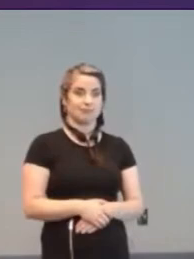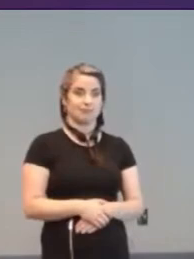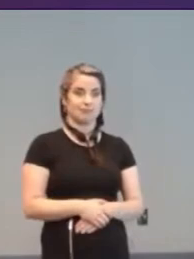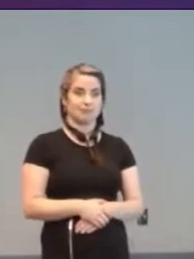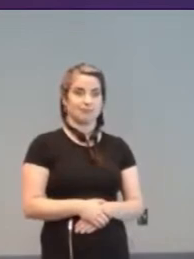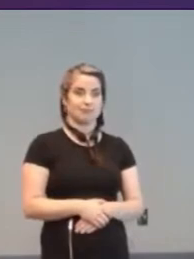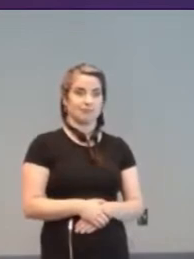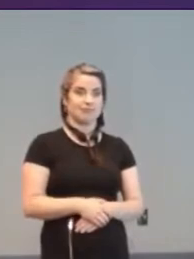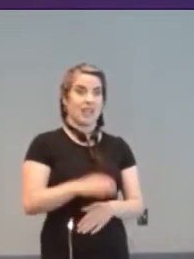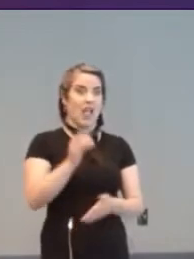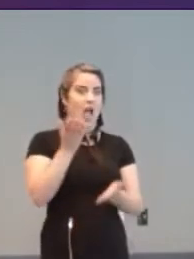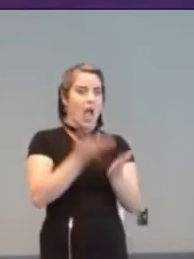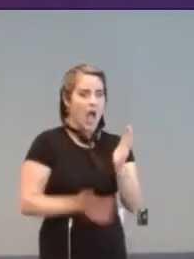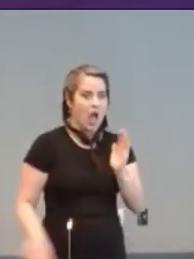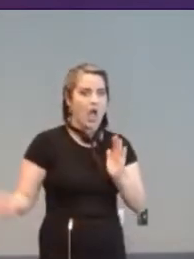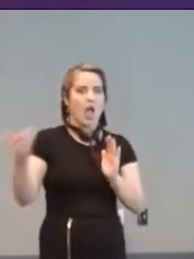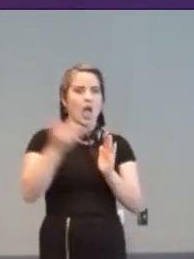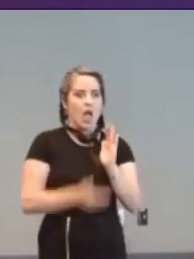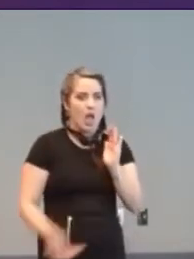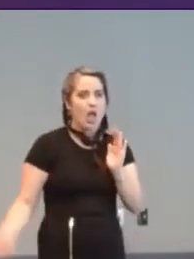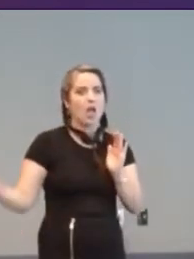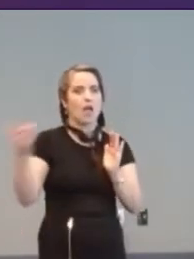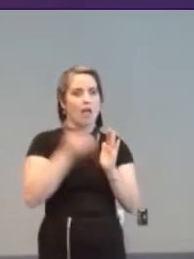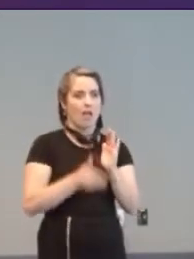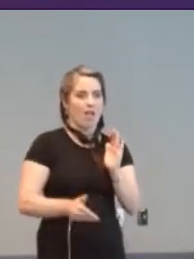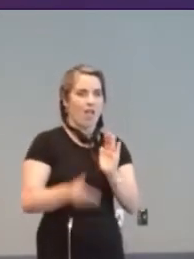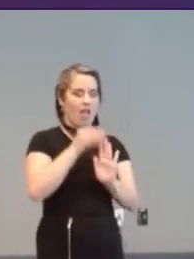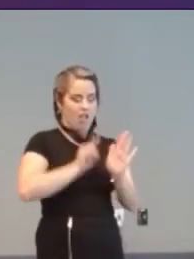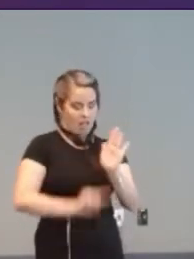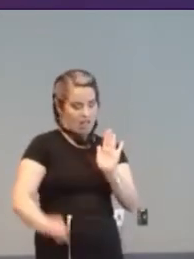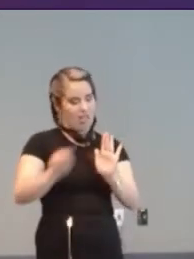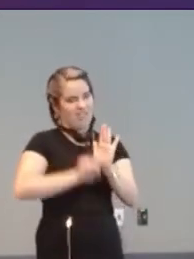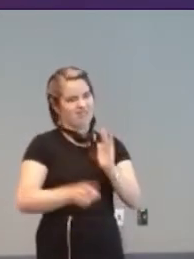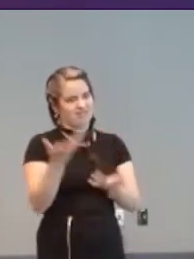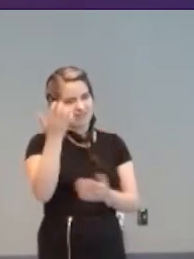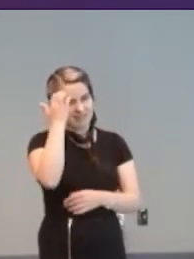Having that repeatedly is is annoying. Dancing Stage Party Edition for the PS2